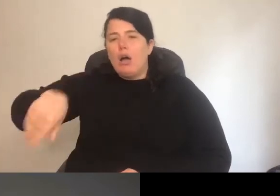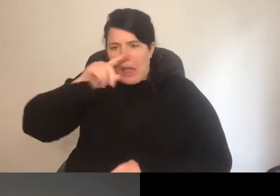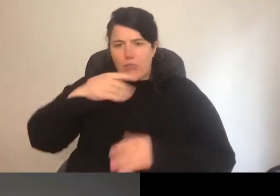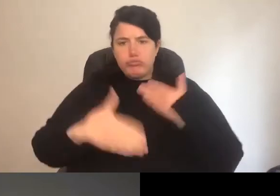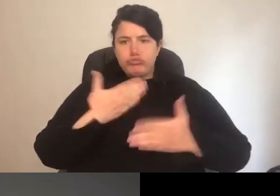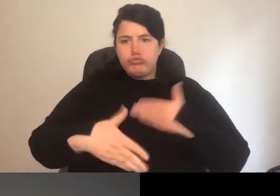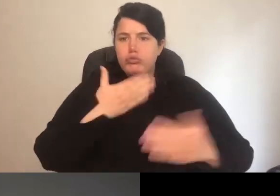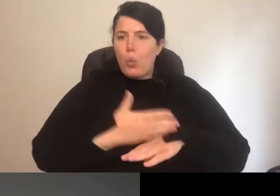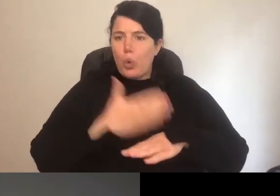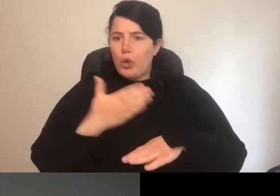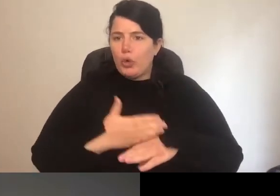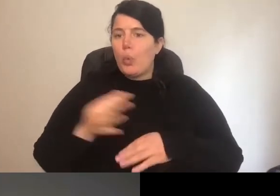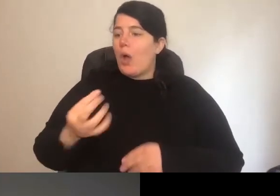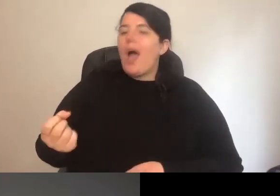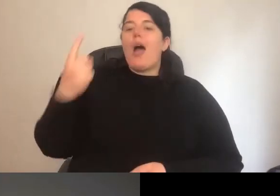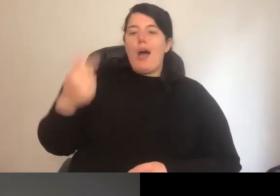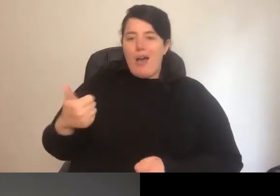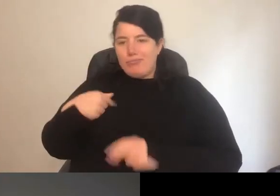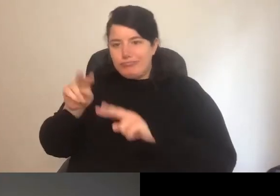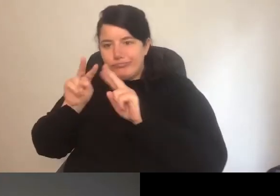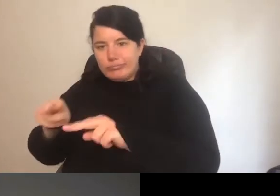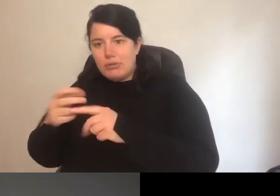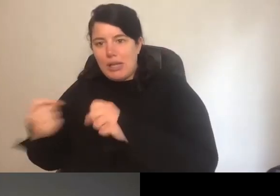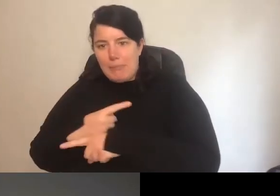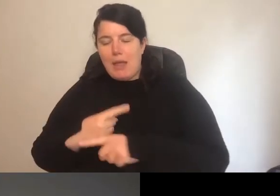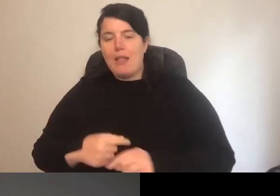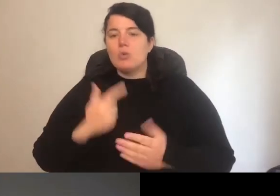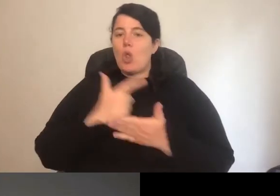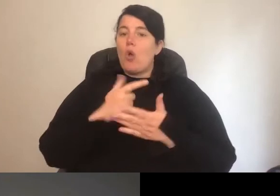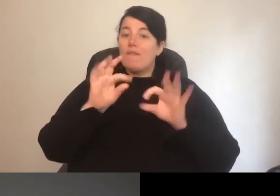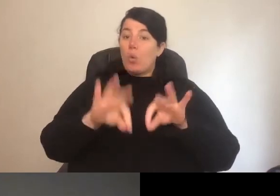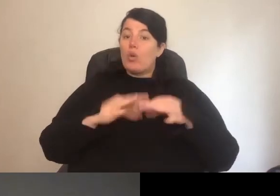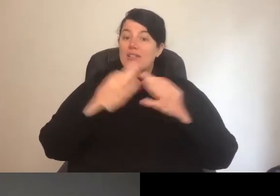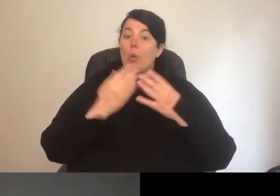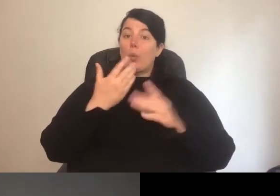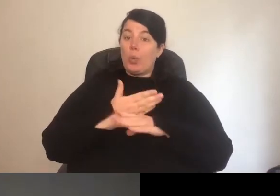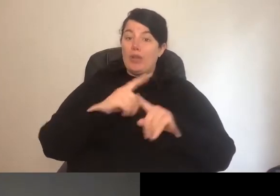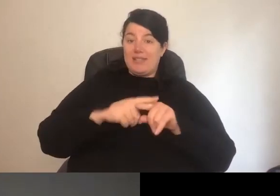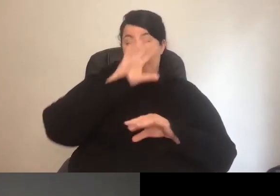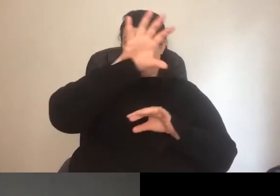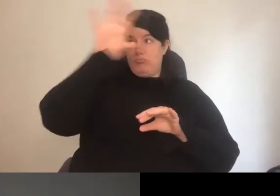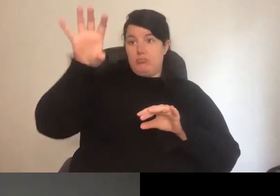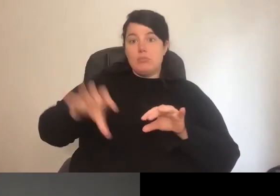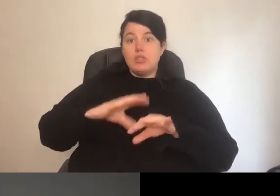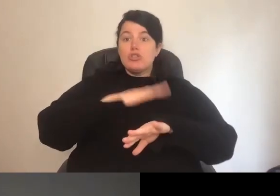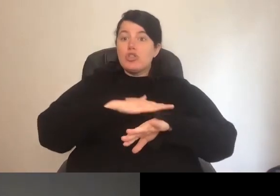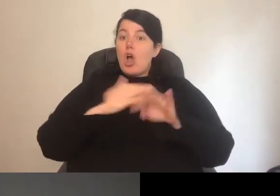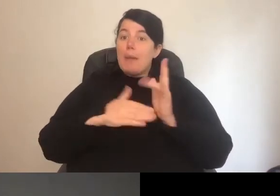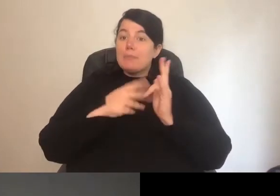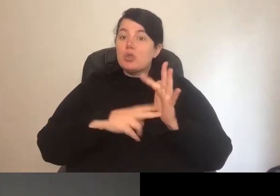So, that's - so lots of organisations who work across time zones and particularly those who work across large time